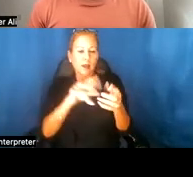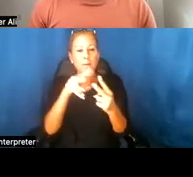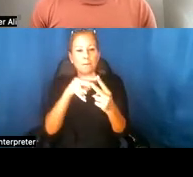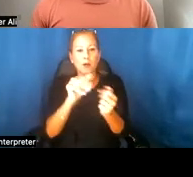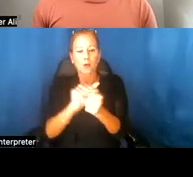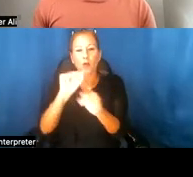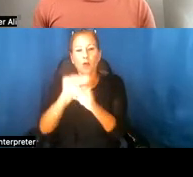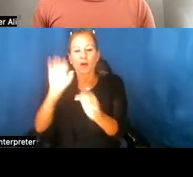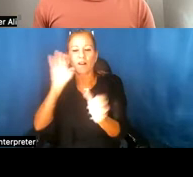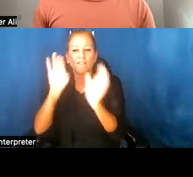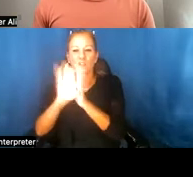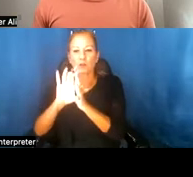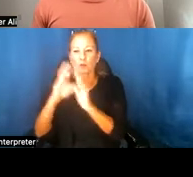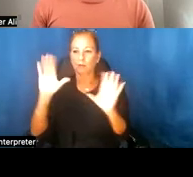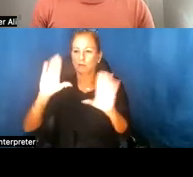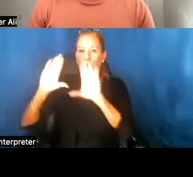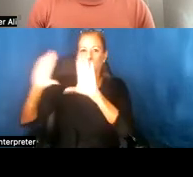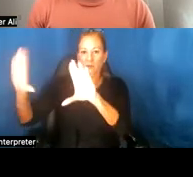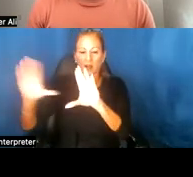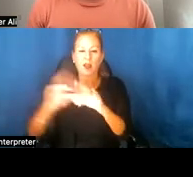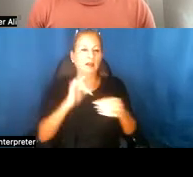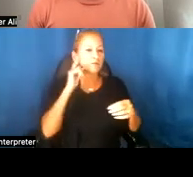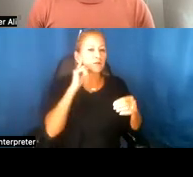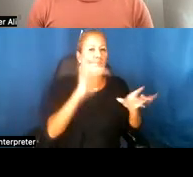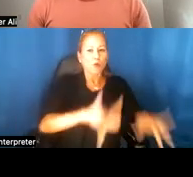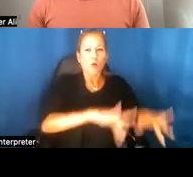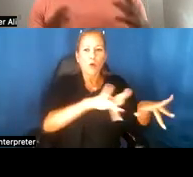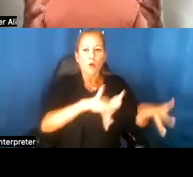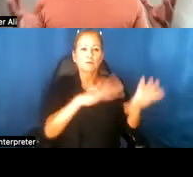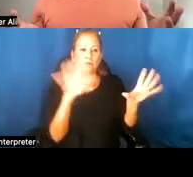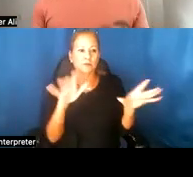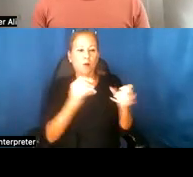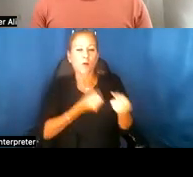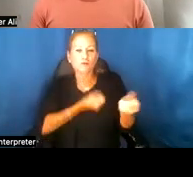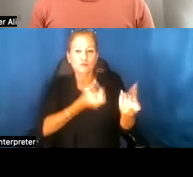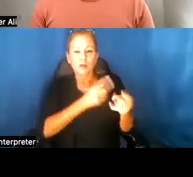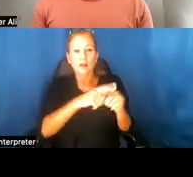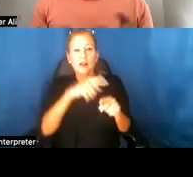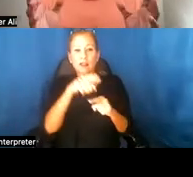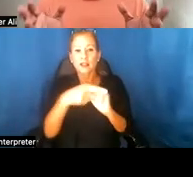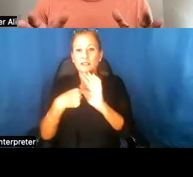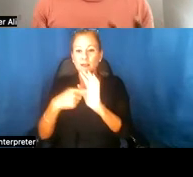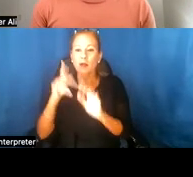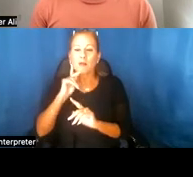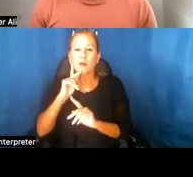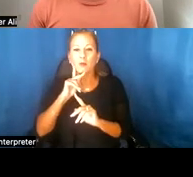of a visual artist Kameelah Janan Rasheed. In this exhibition, visitors walked into a room,